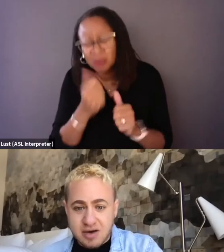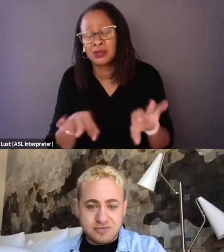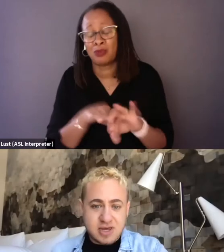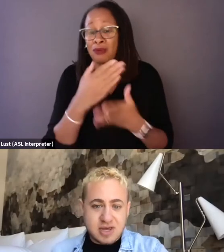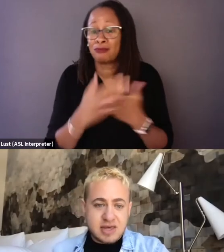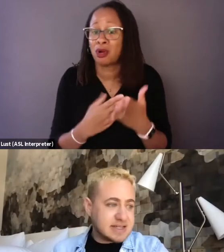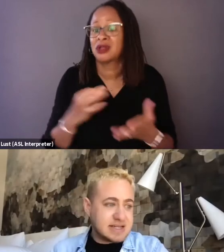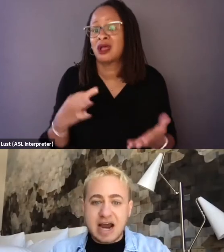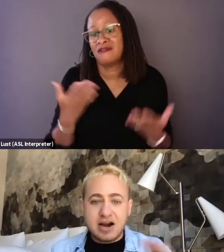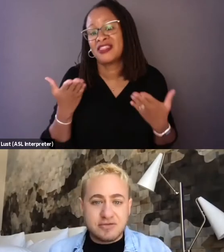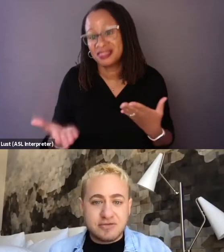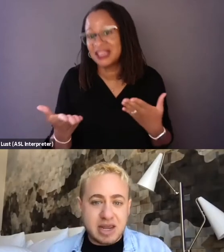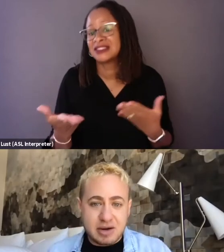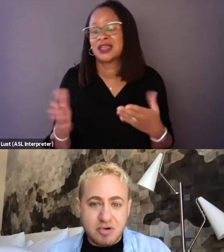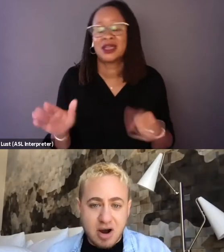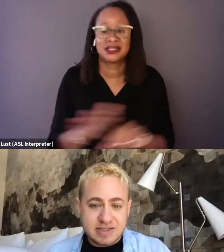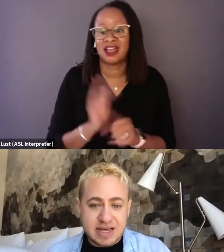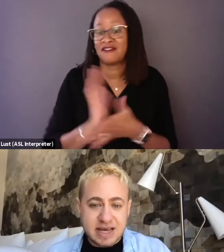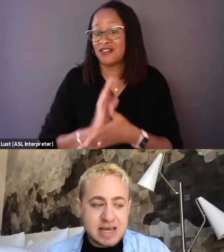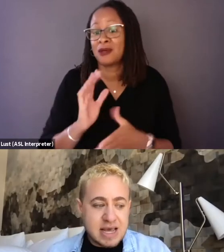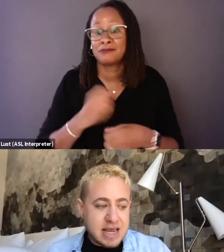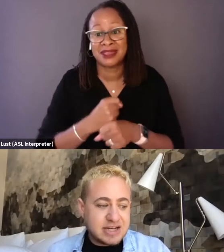of this entire filmmaking process.